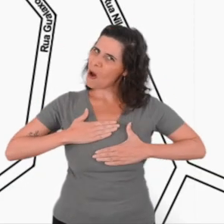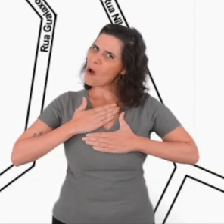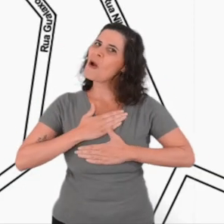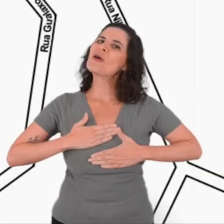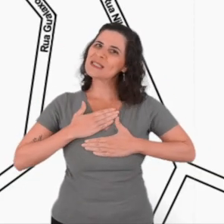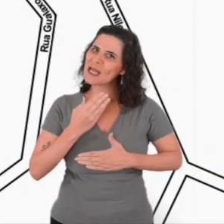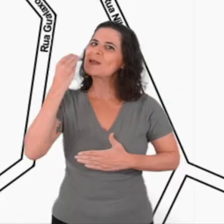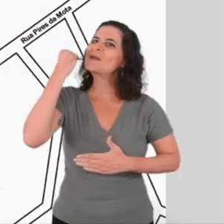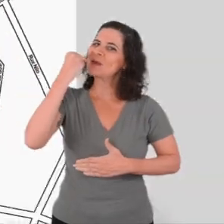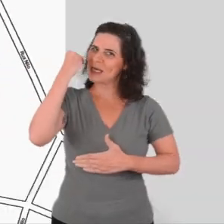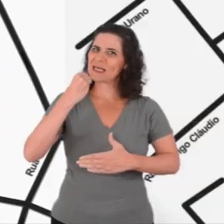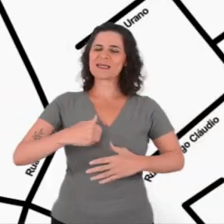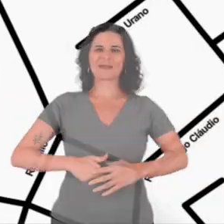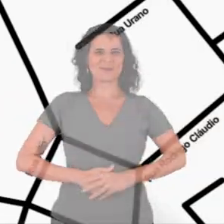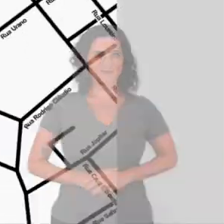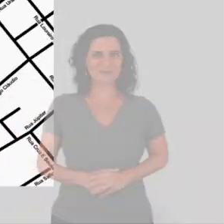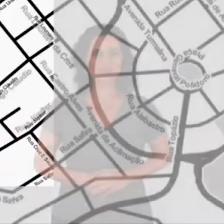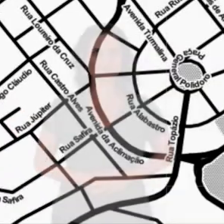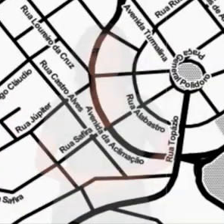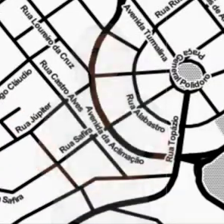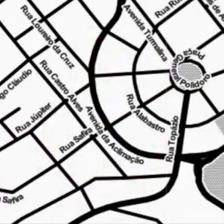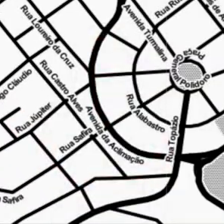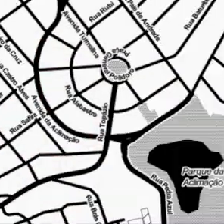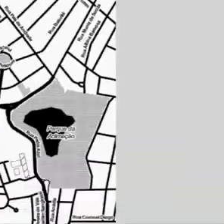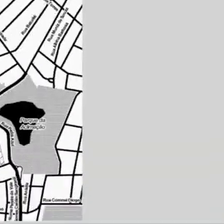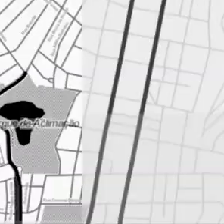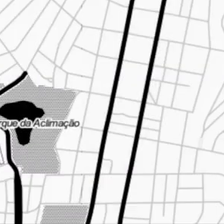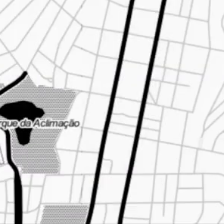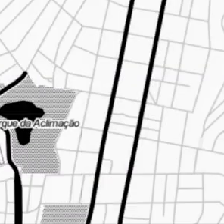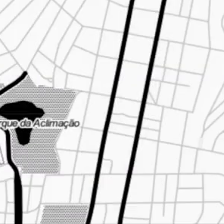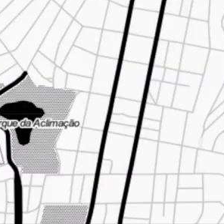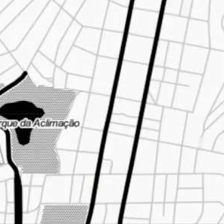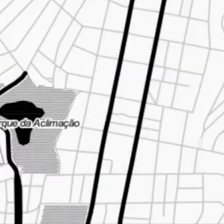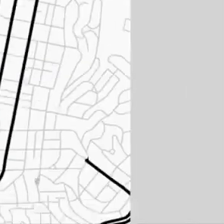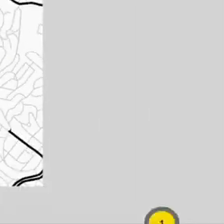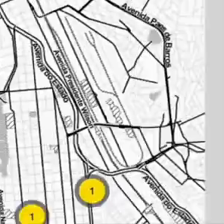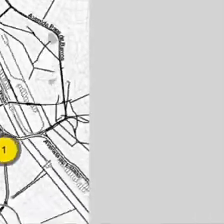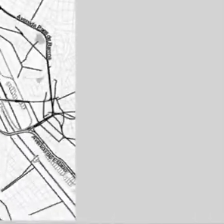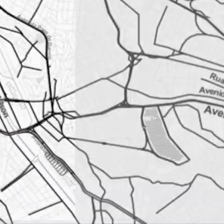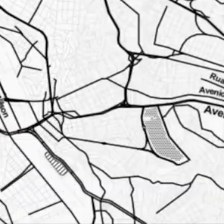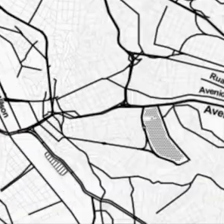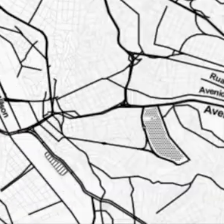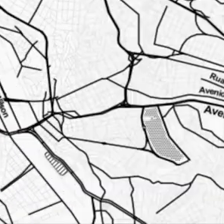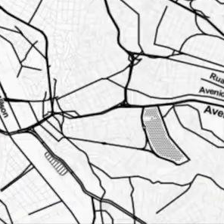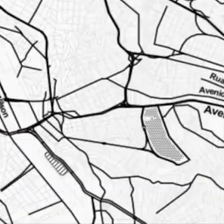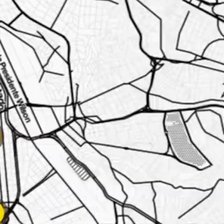[Map of São Paulo shows numerous posts by participants along Avenida Paulista]